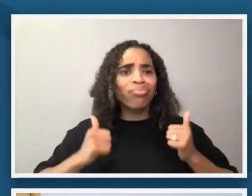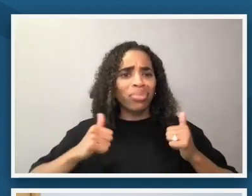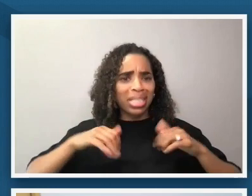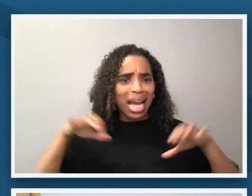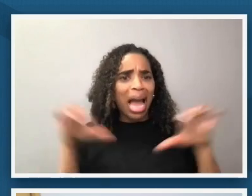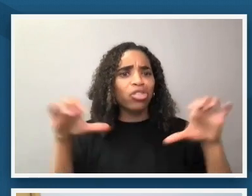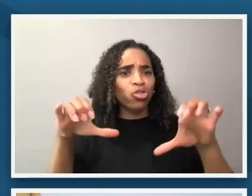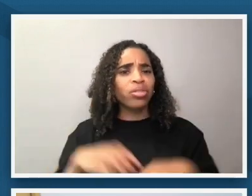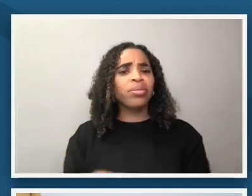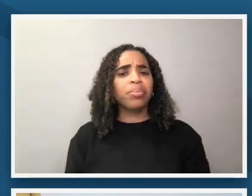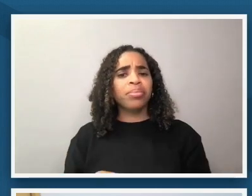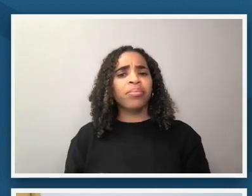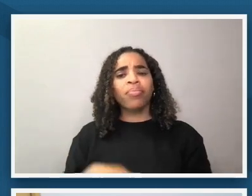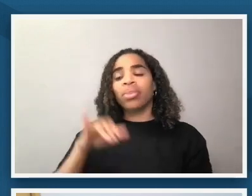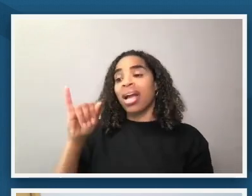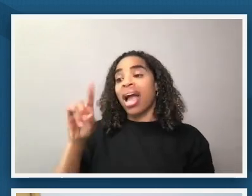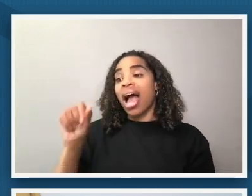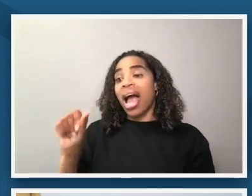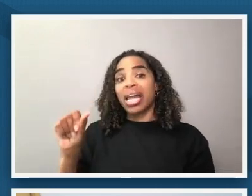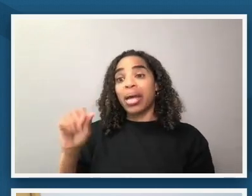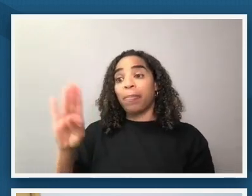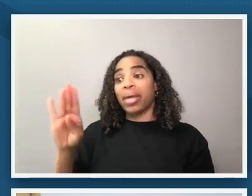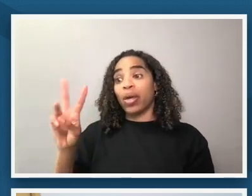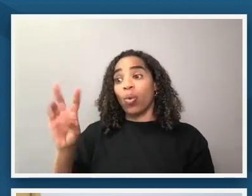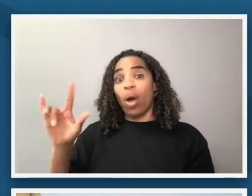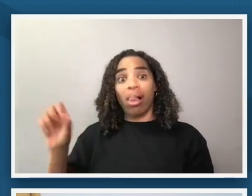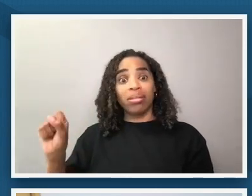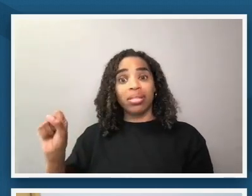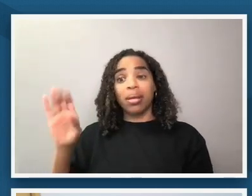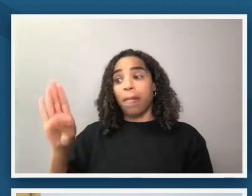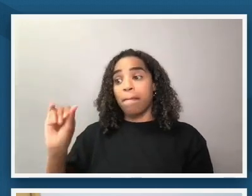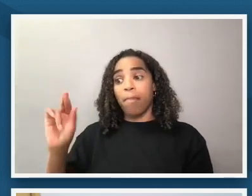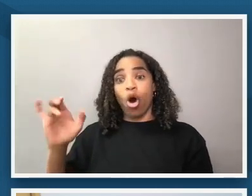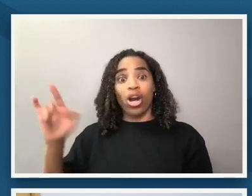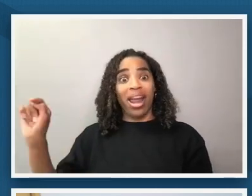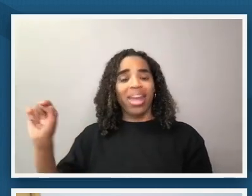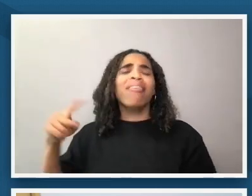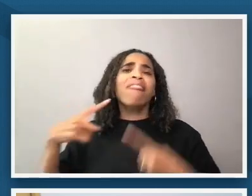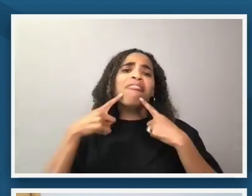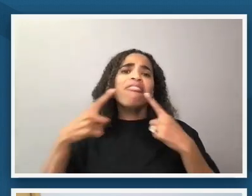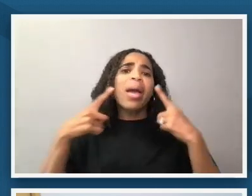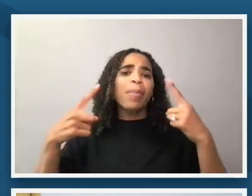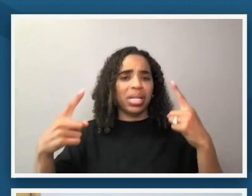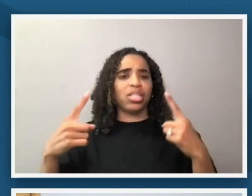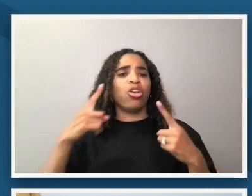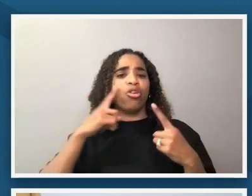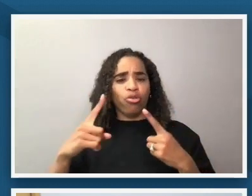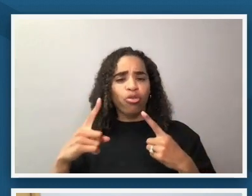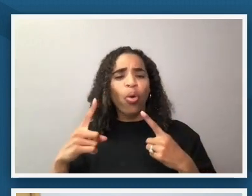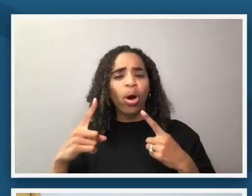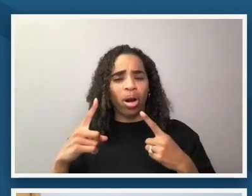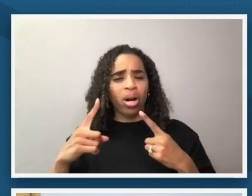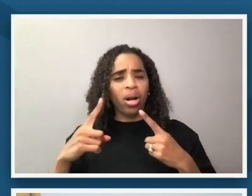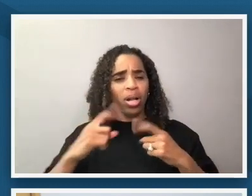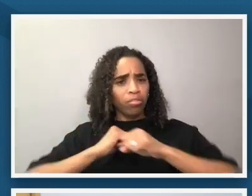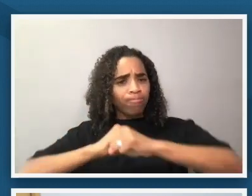ida b wells barnett known for her public crusade against lynching